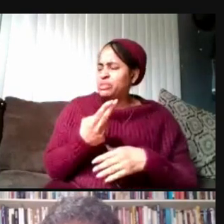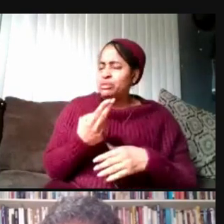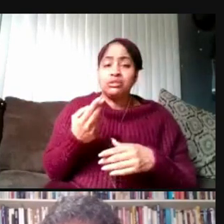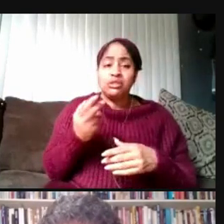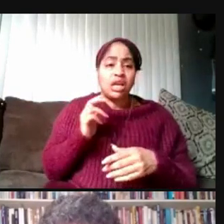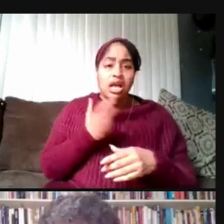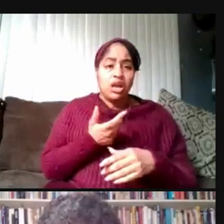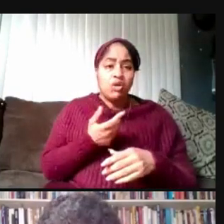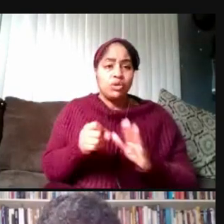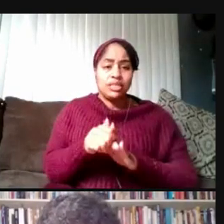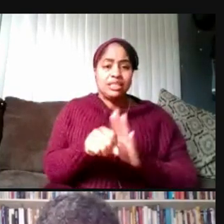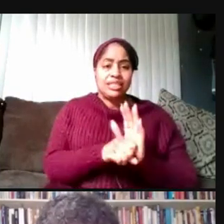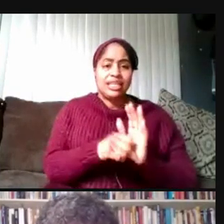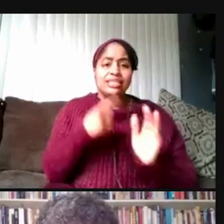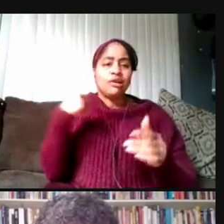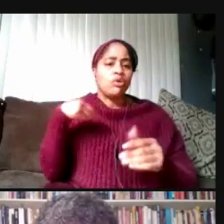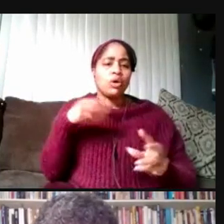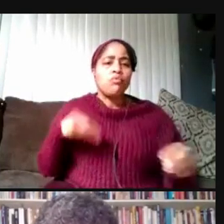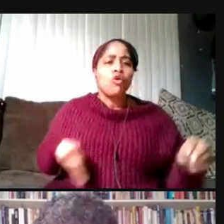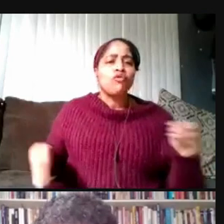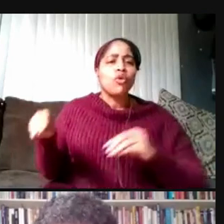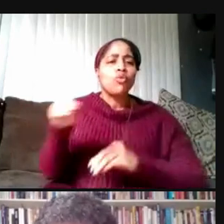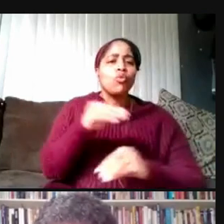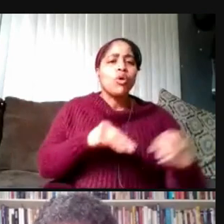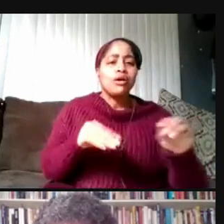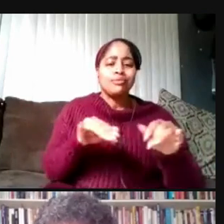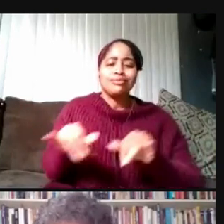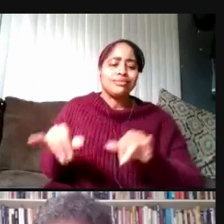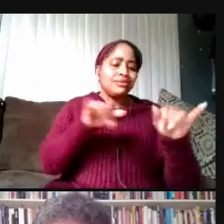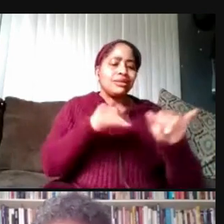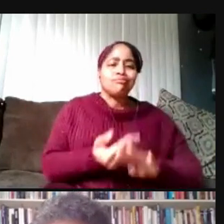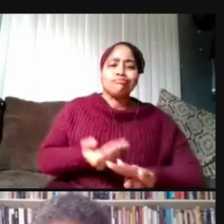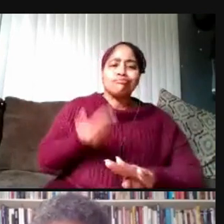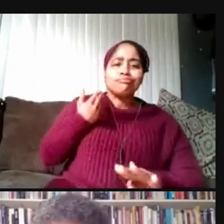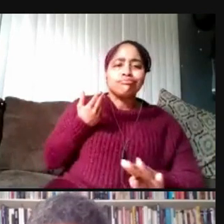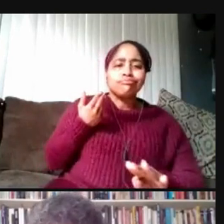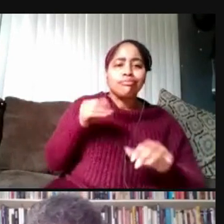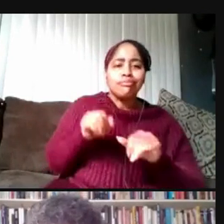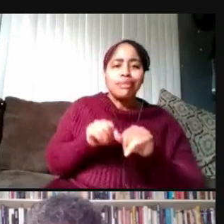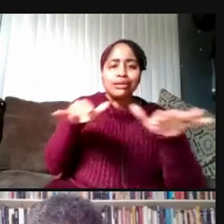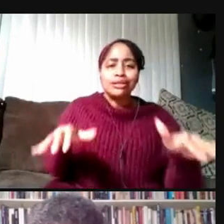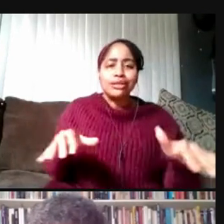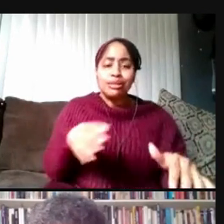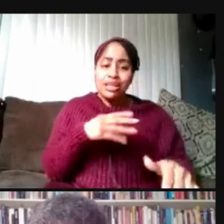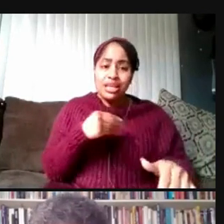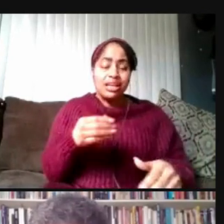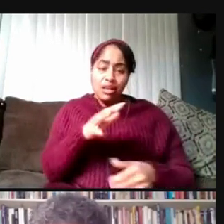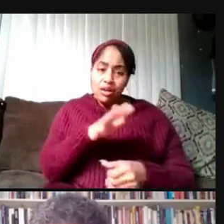that we're moving around, like we used to pre-pandemic and around the state people are gathering in large groups